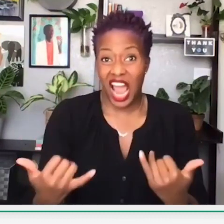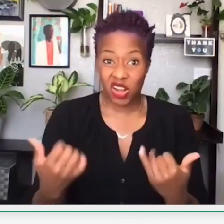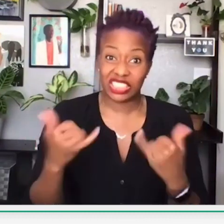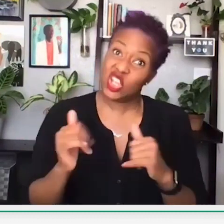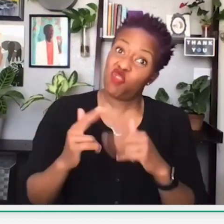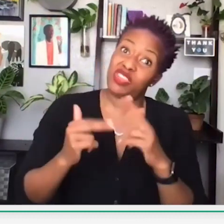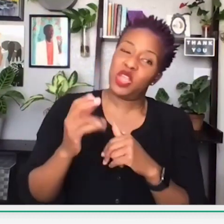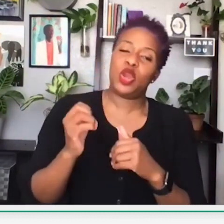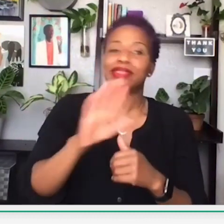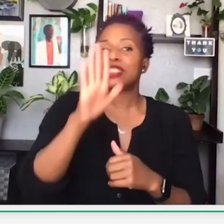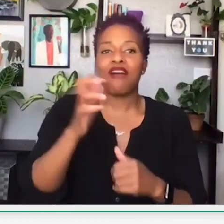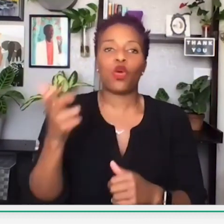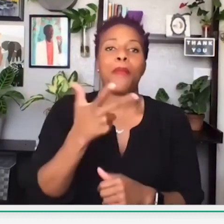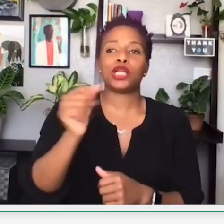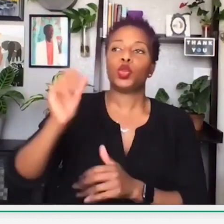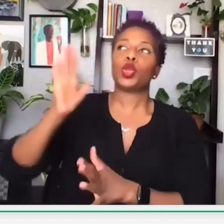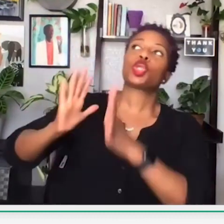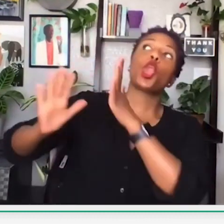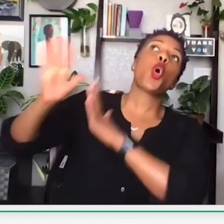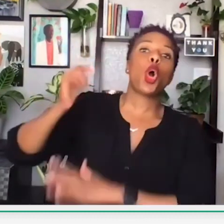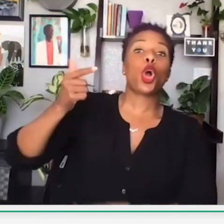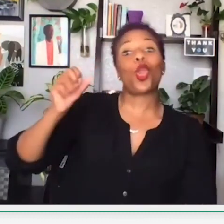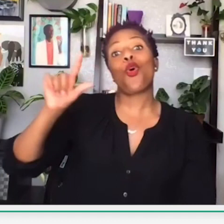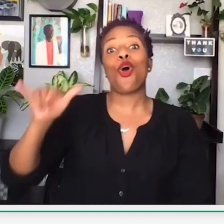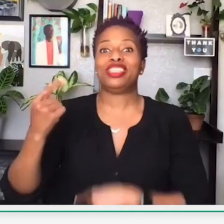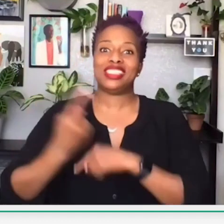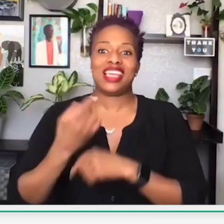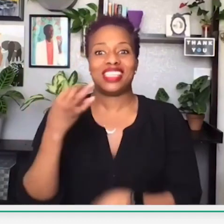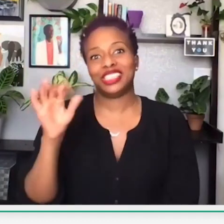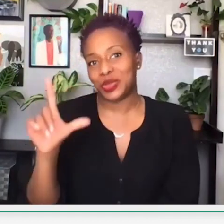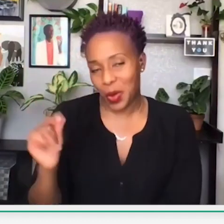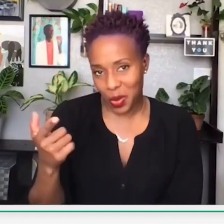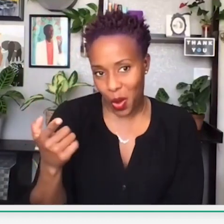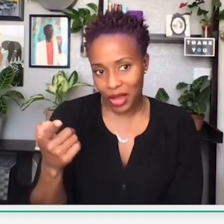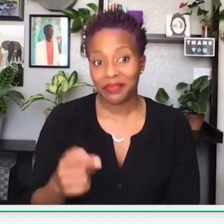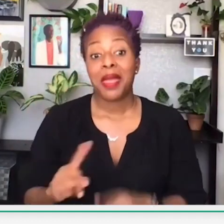That's being rebuilt, even still to this day. They're still rebuilding the Black Wall Street.